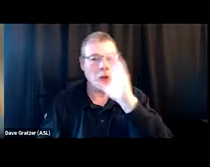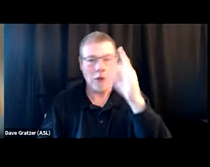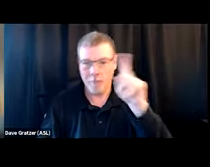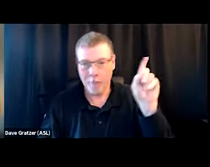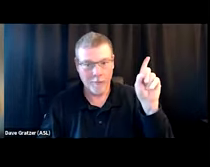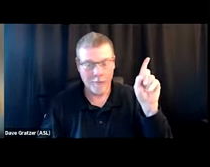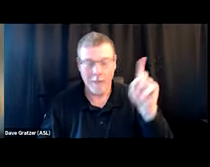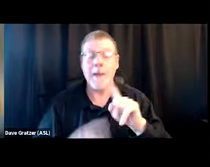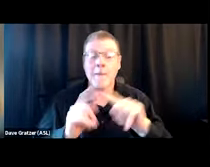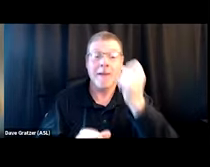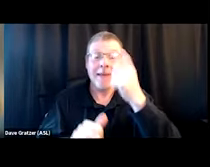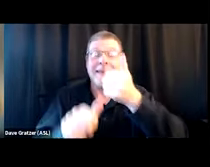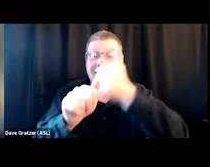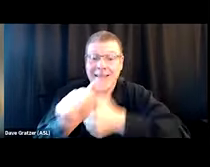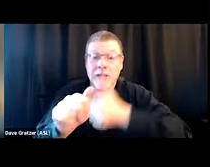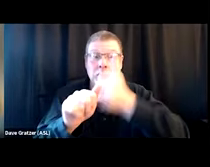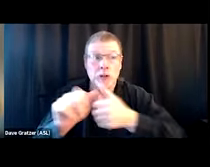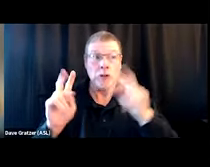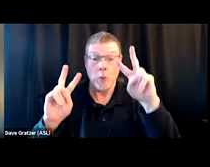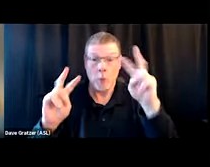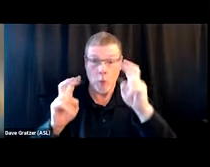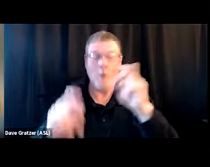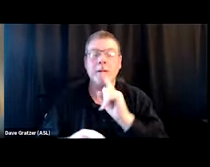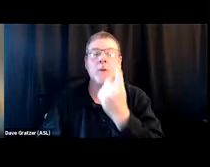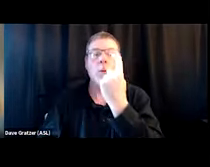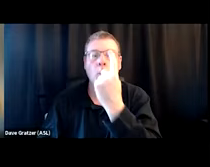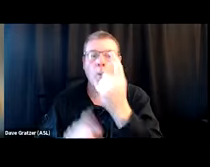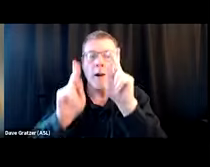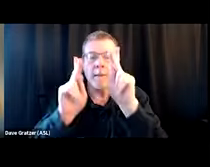behind each and every one of these quotes is an individual who's greatly impacted